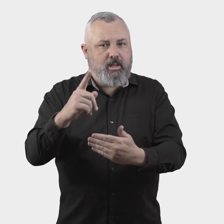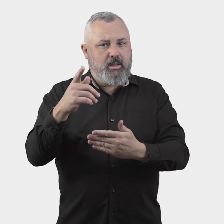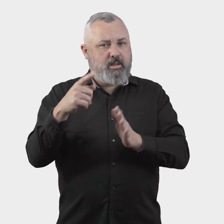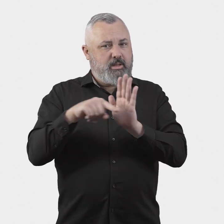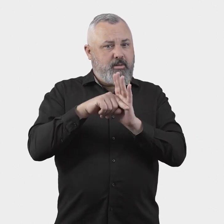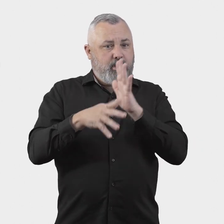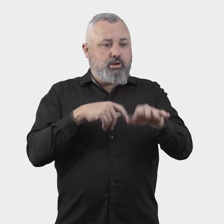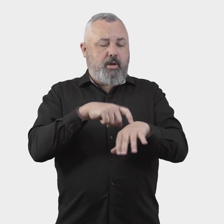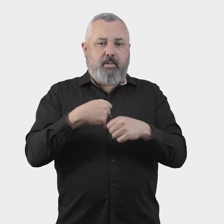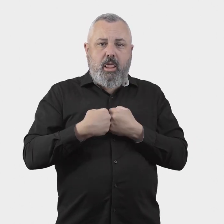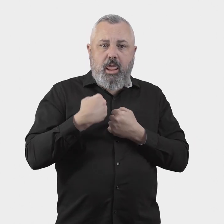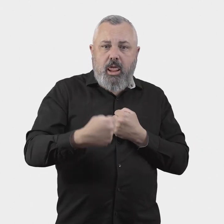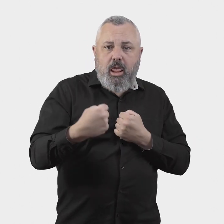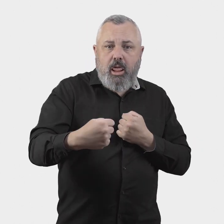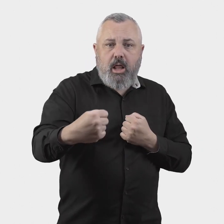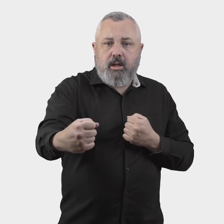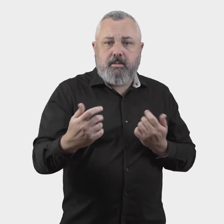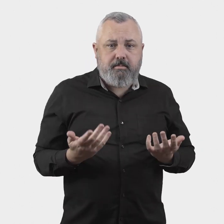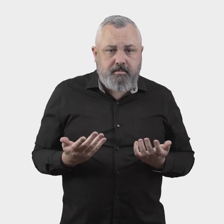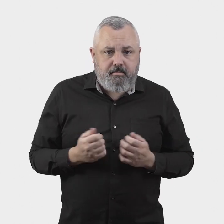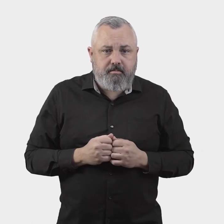However, this would increase implementation timeframes.